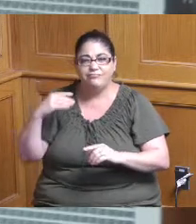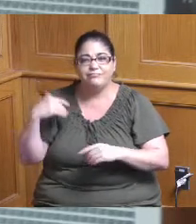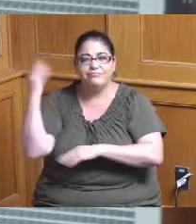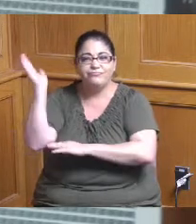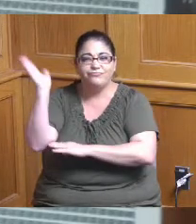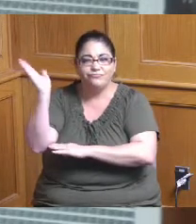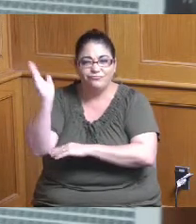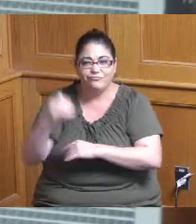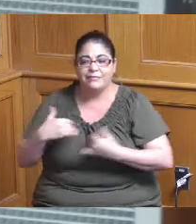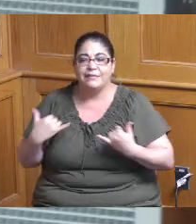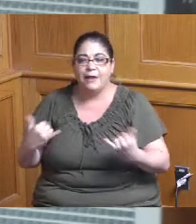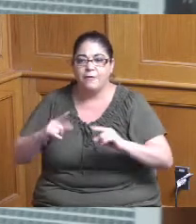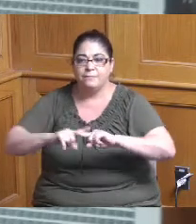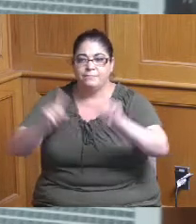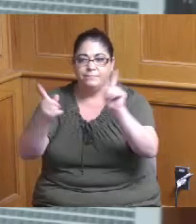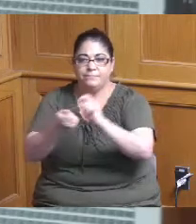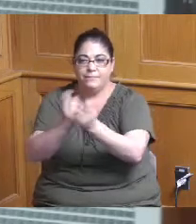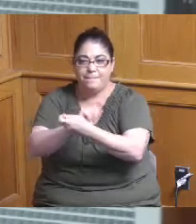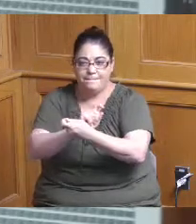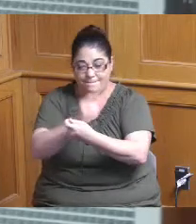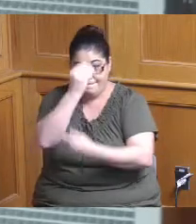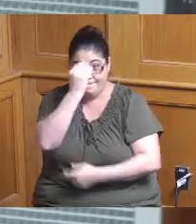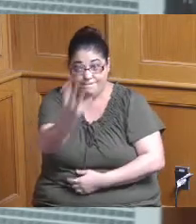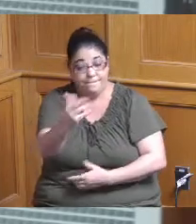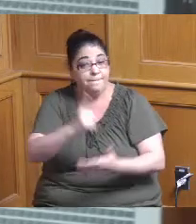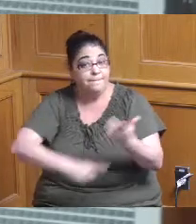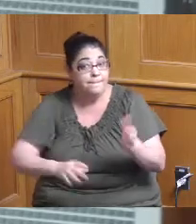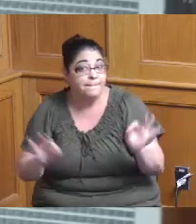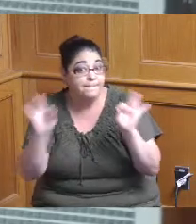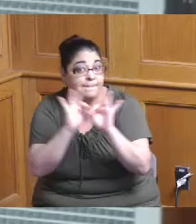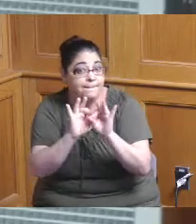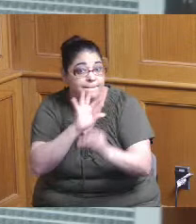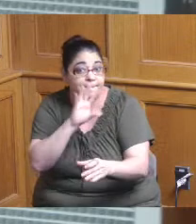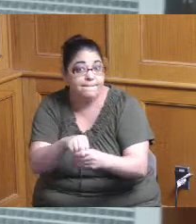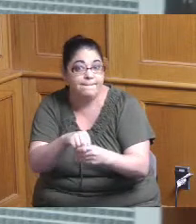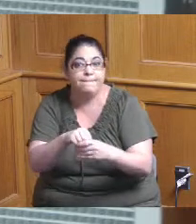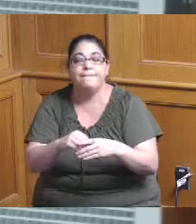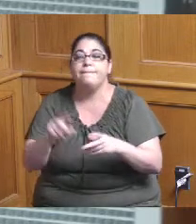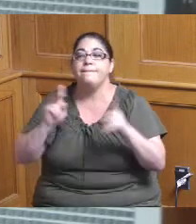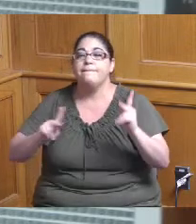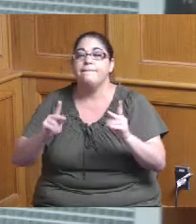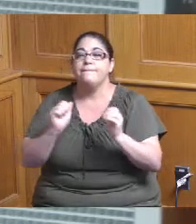probably the most important change is to include individuals with work